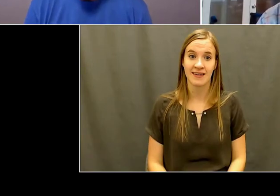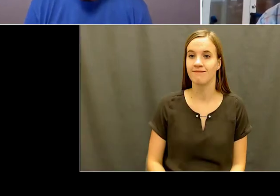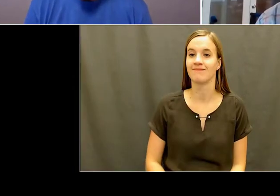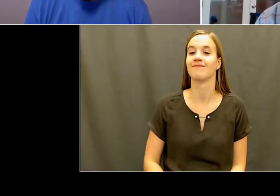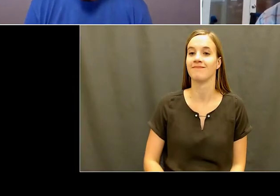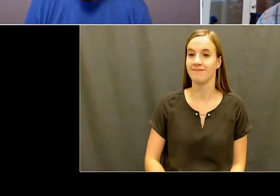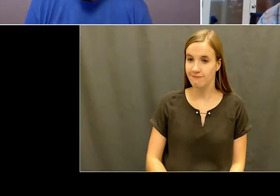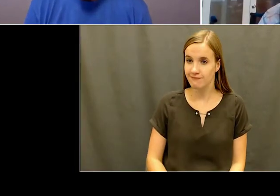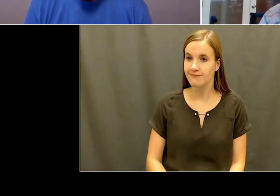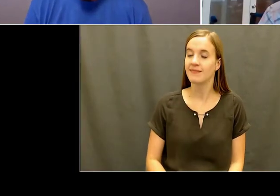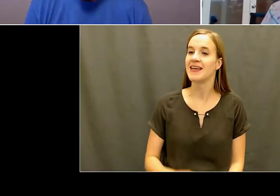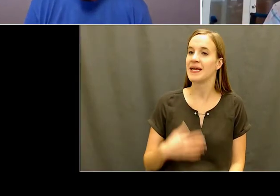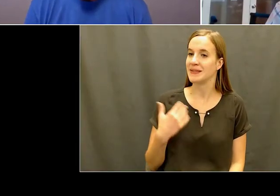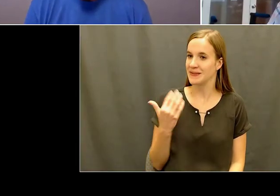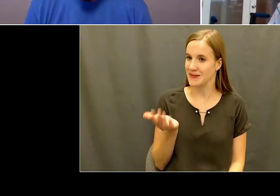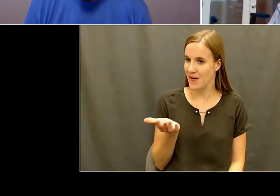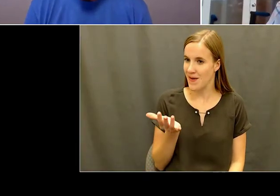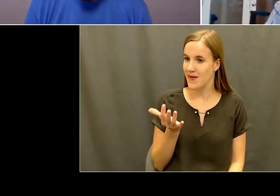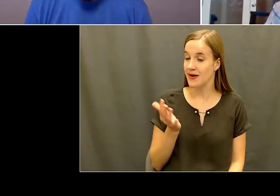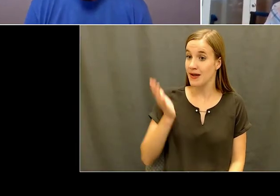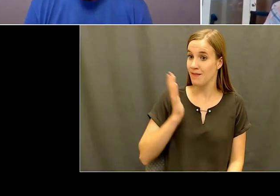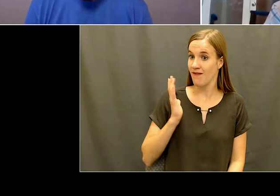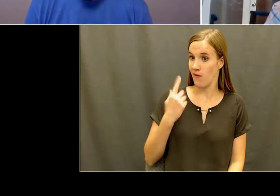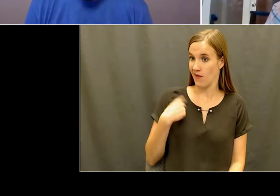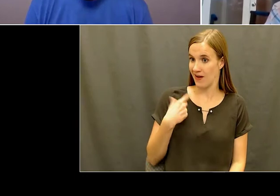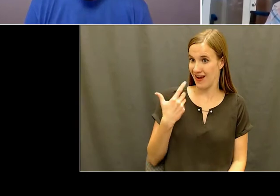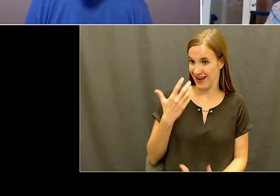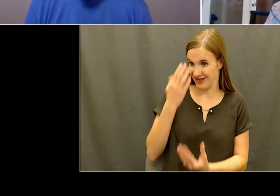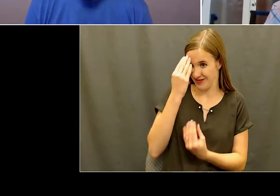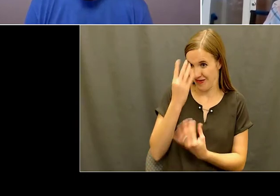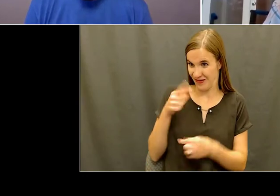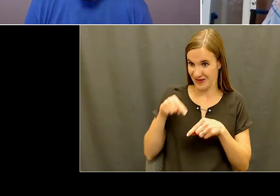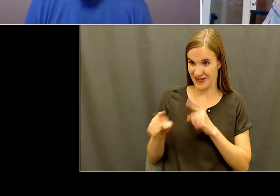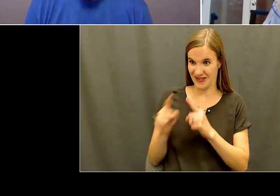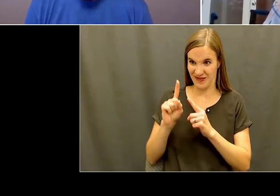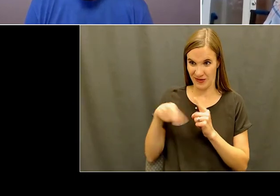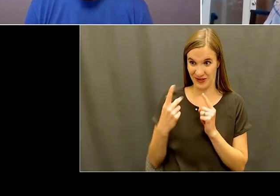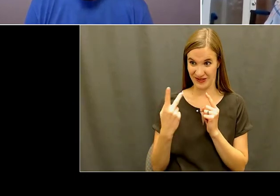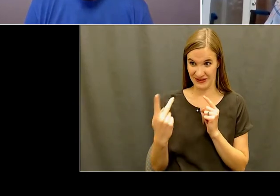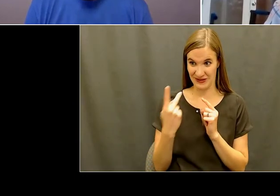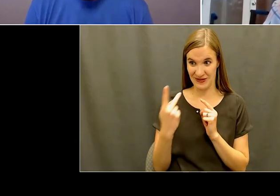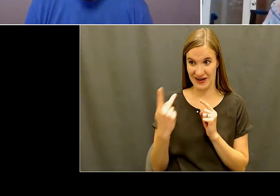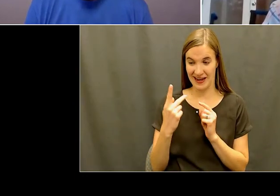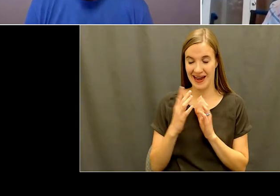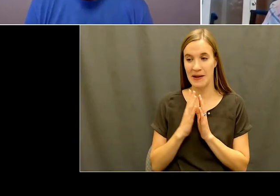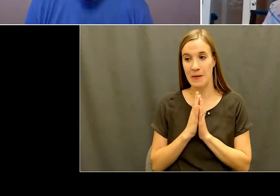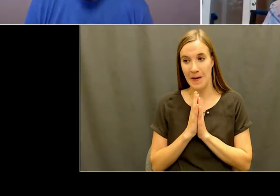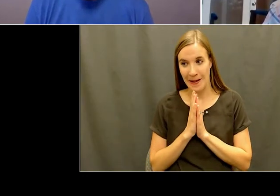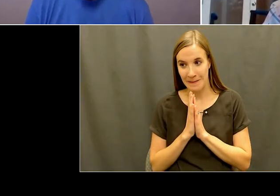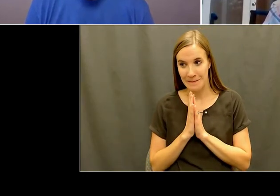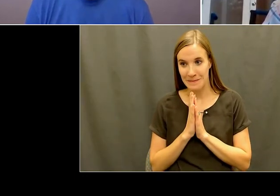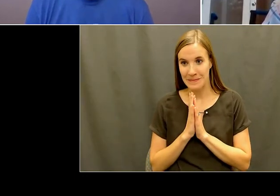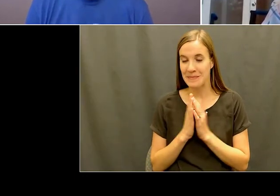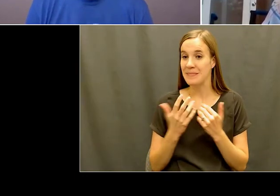I'm gonna bring someone else in and surprise you. Let's see